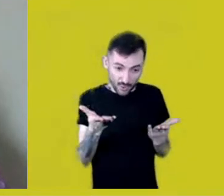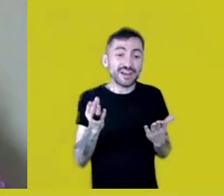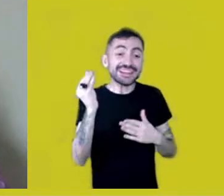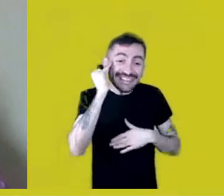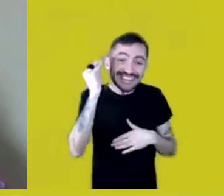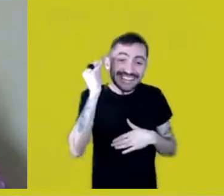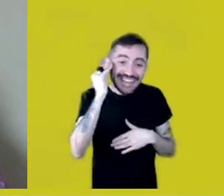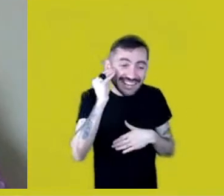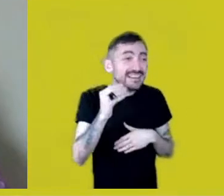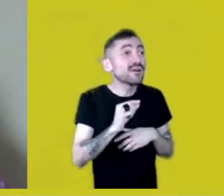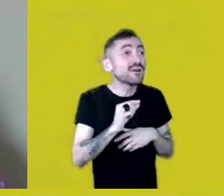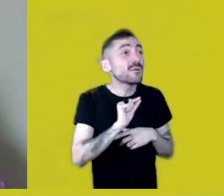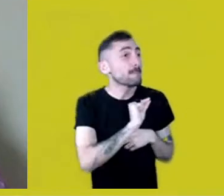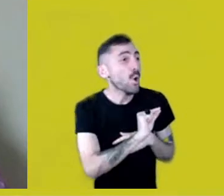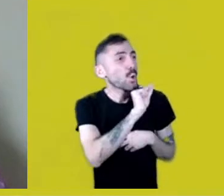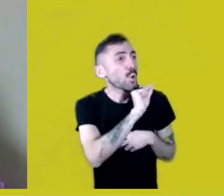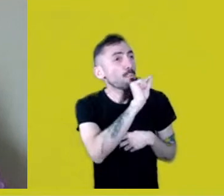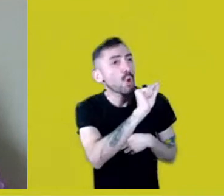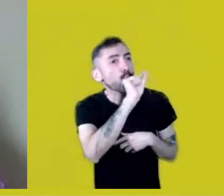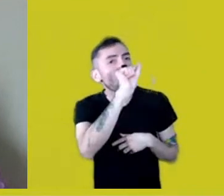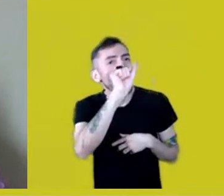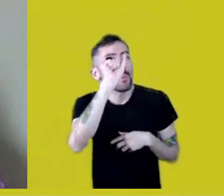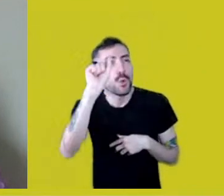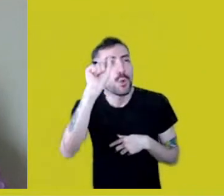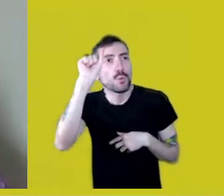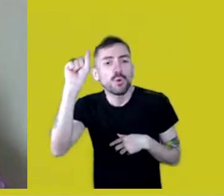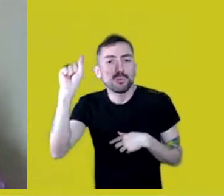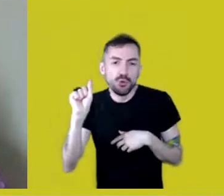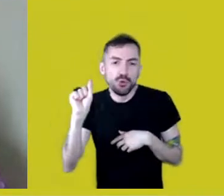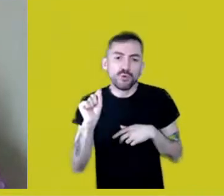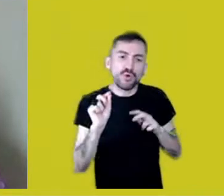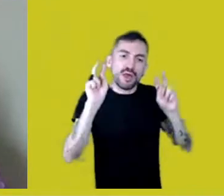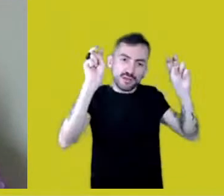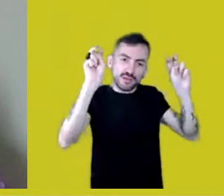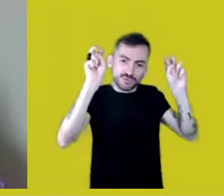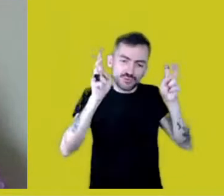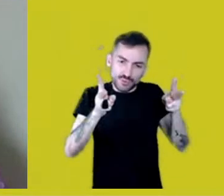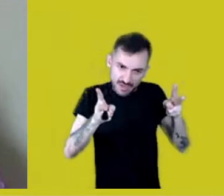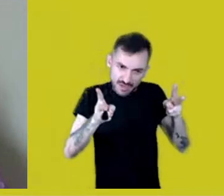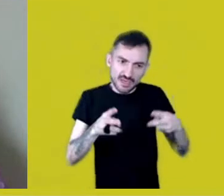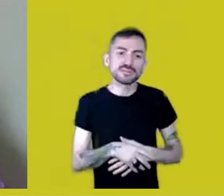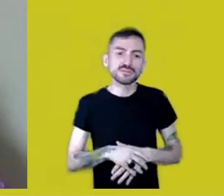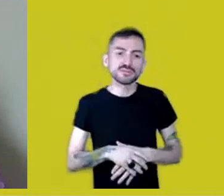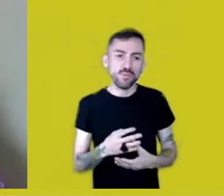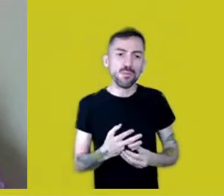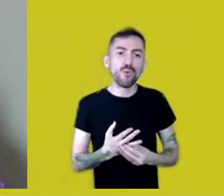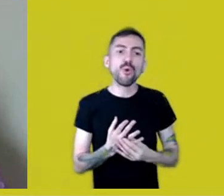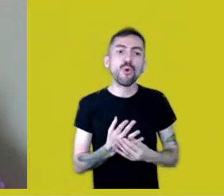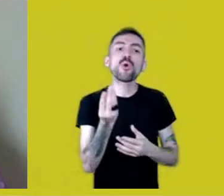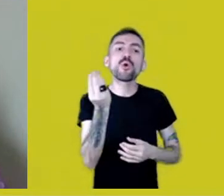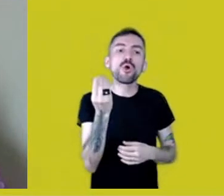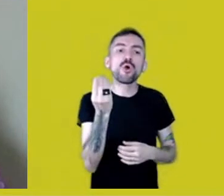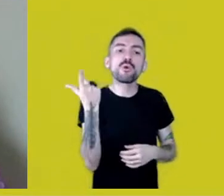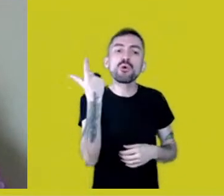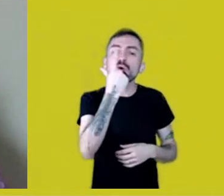this theme as well, how these actions happen and what ethics can we build